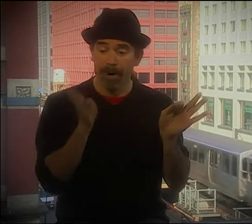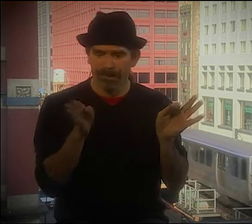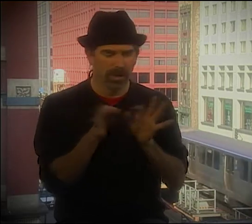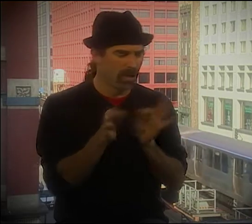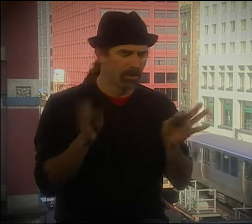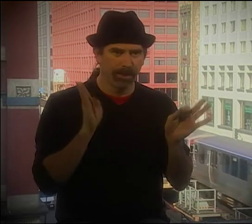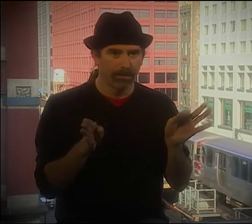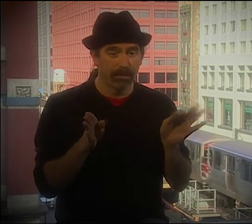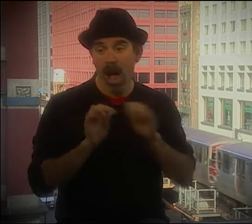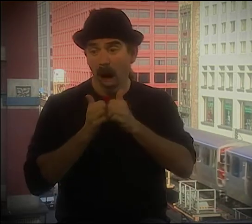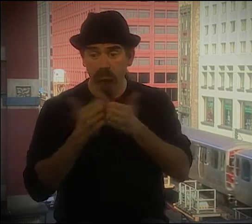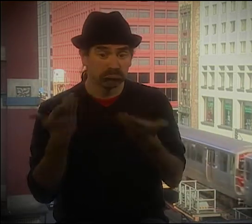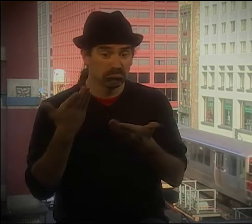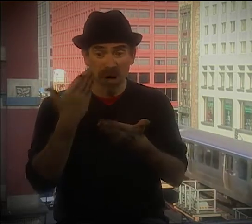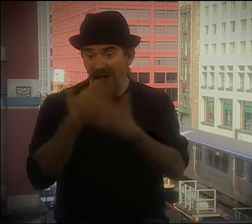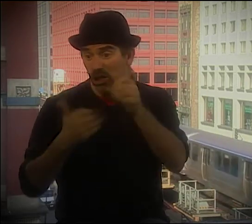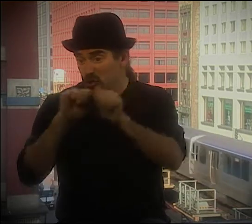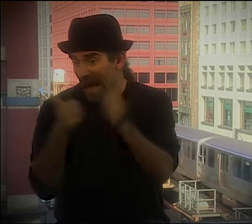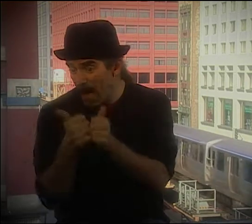YOU KNOW, IT WAS LINE BY LINE...